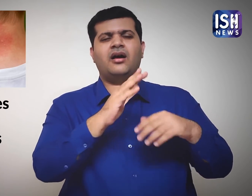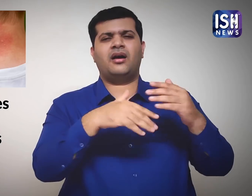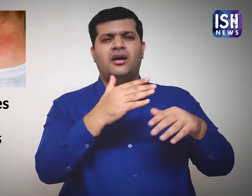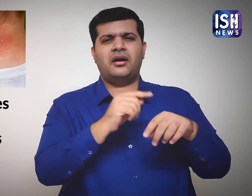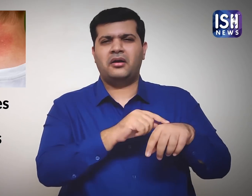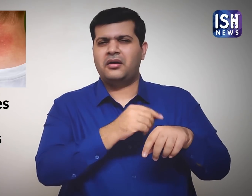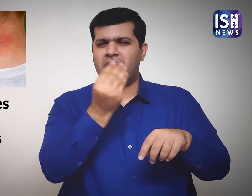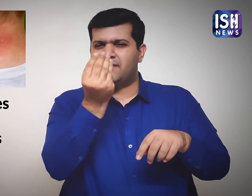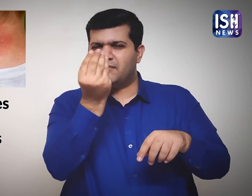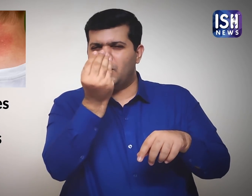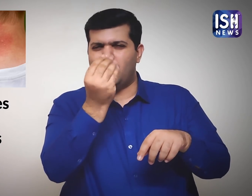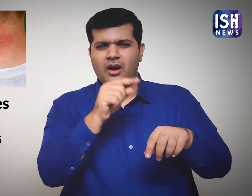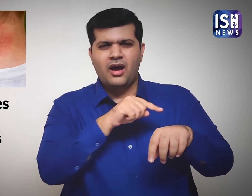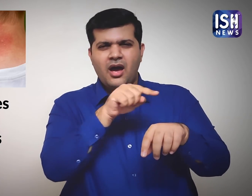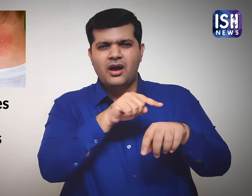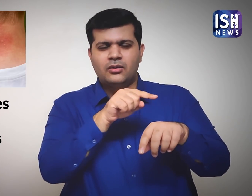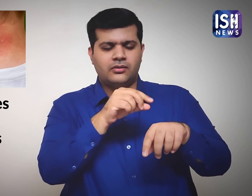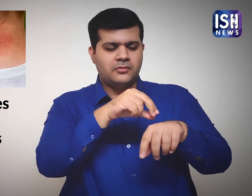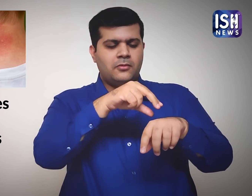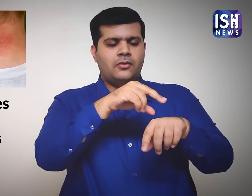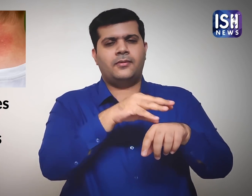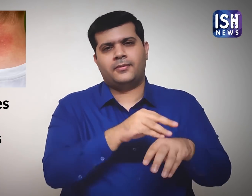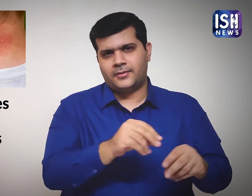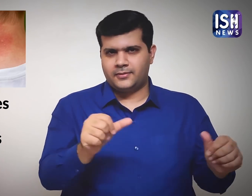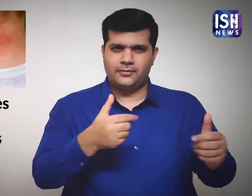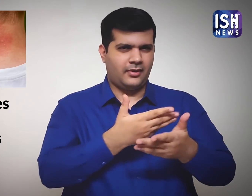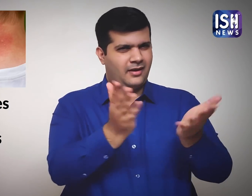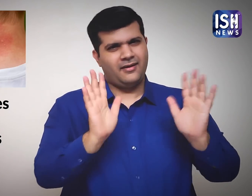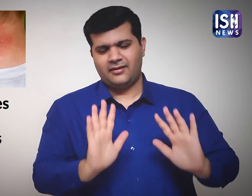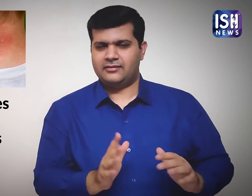These bumps usually stay for a few hours and then disappear.